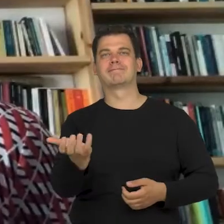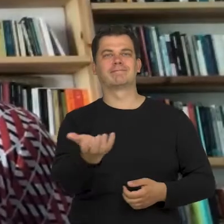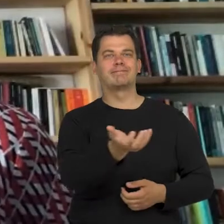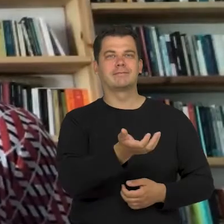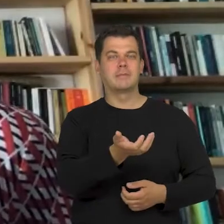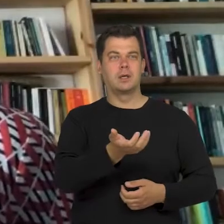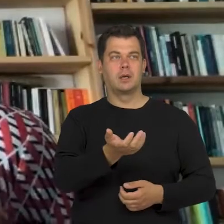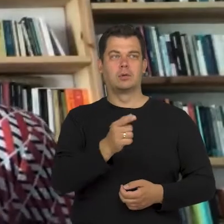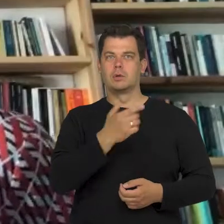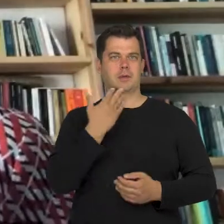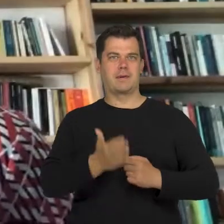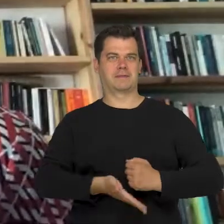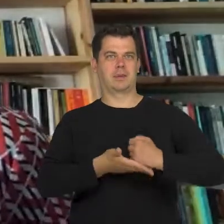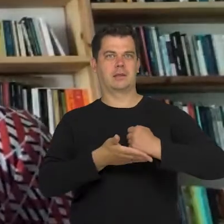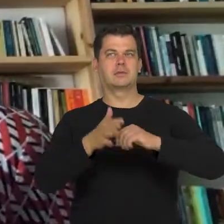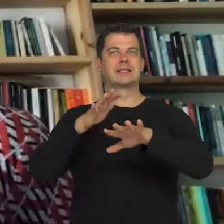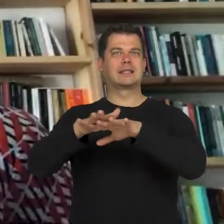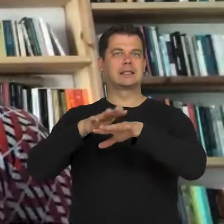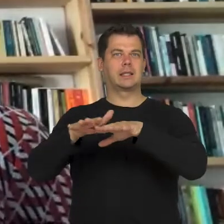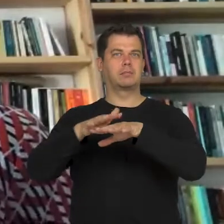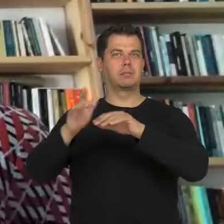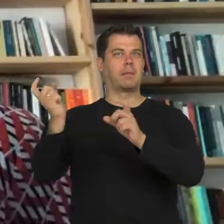from the whole social system,